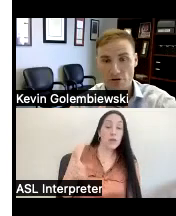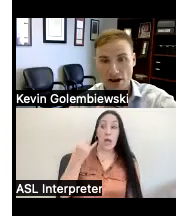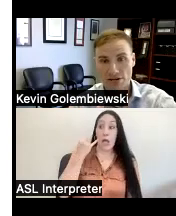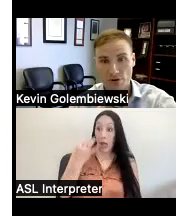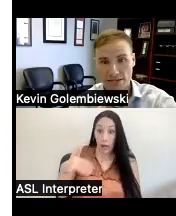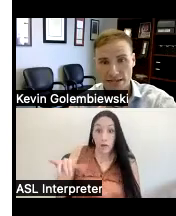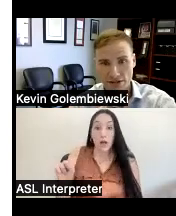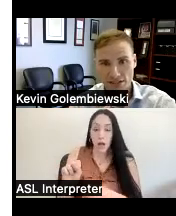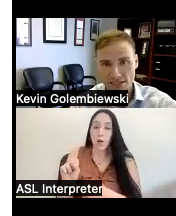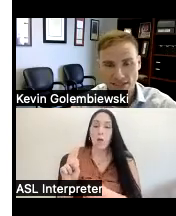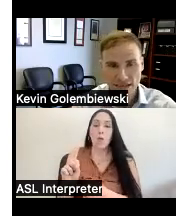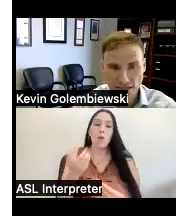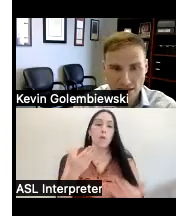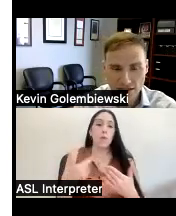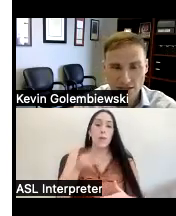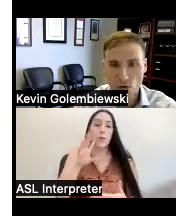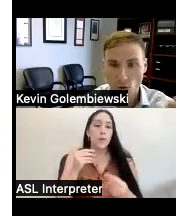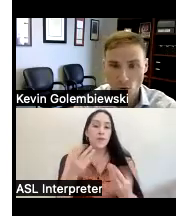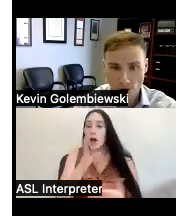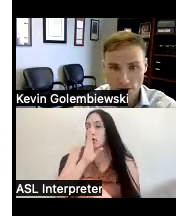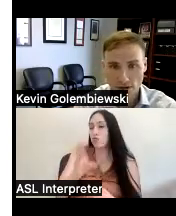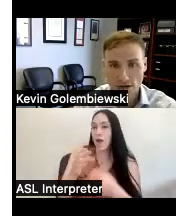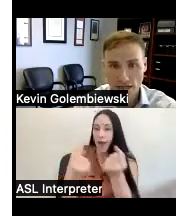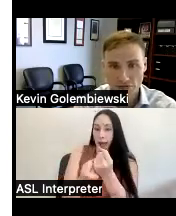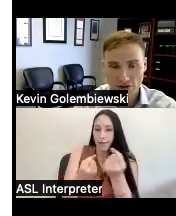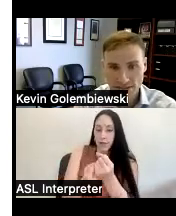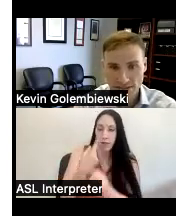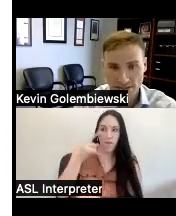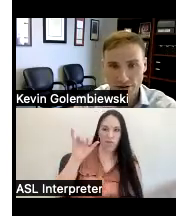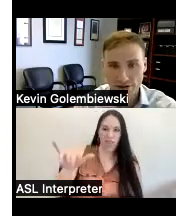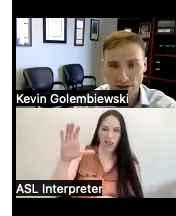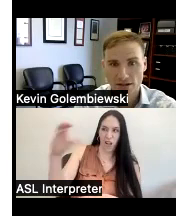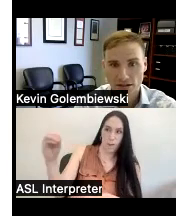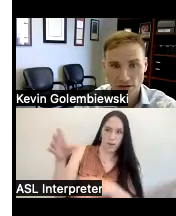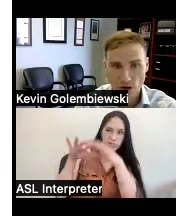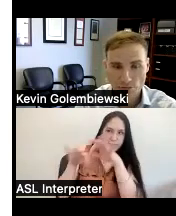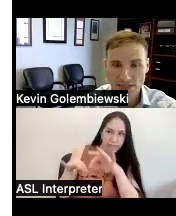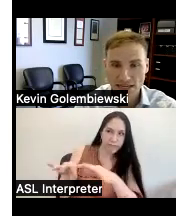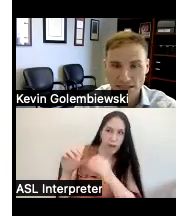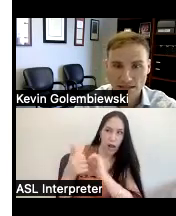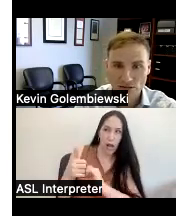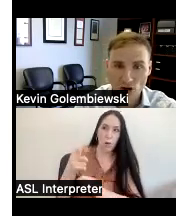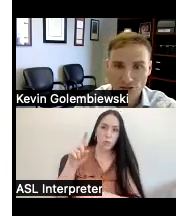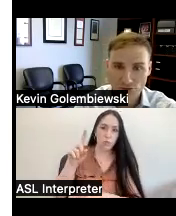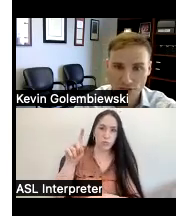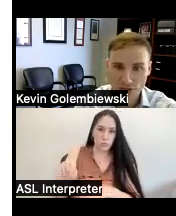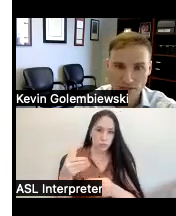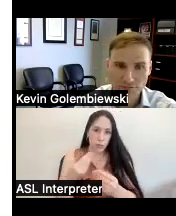might provide direct advocacy to that entity or if necessary representation in a lawsuit against them